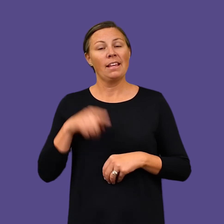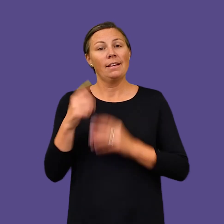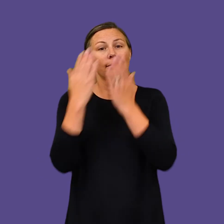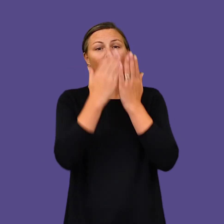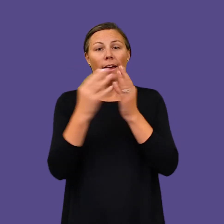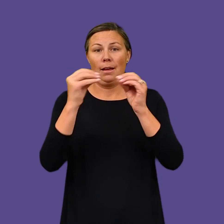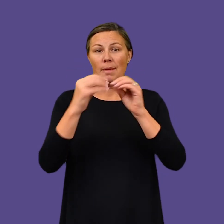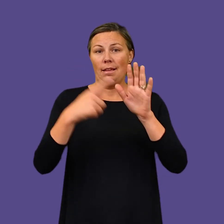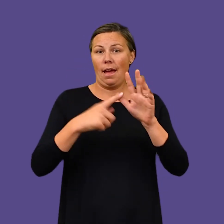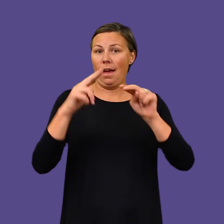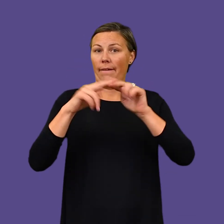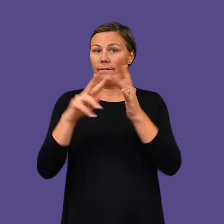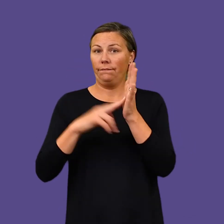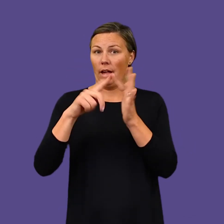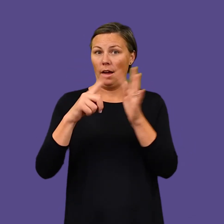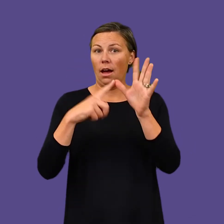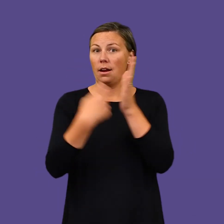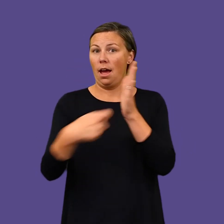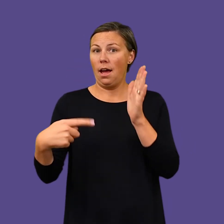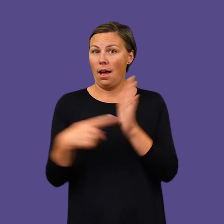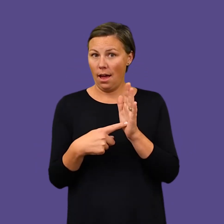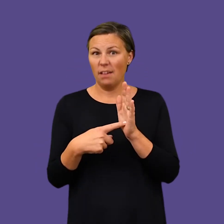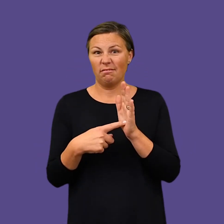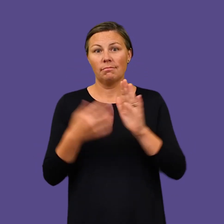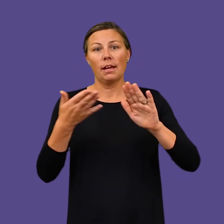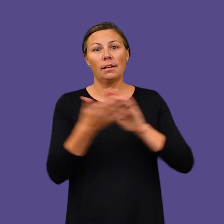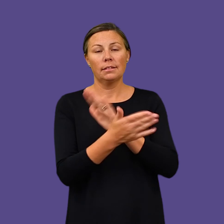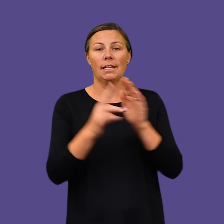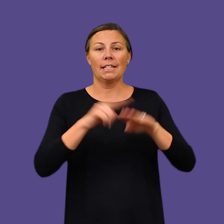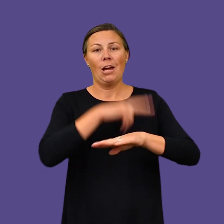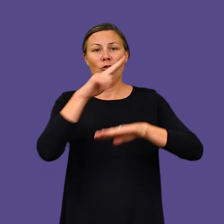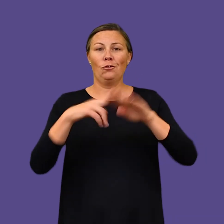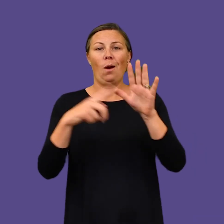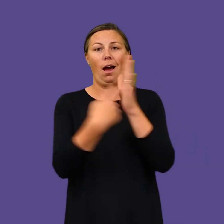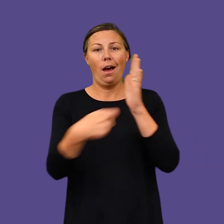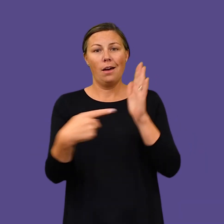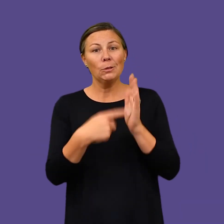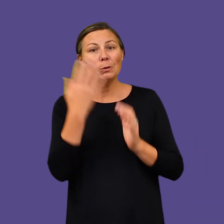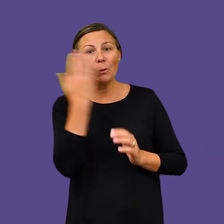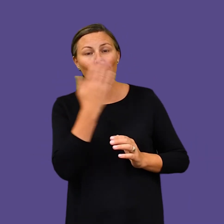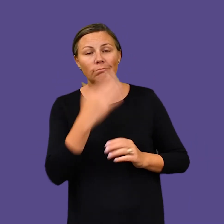He has a Bachelor of Fine Art (Honours) from the National Art School.